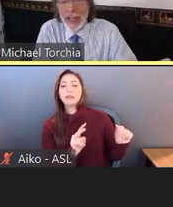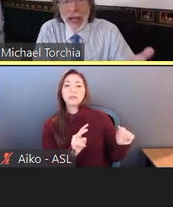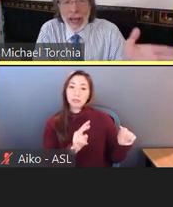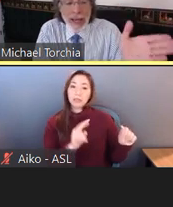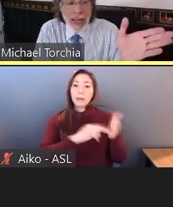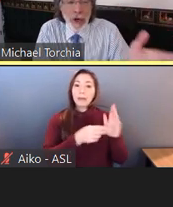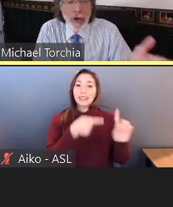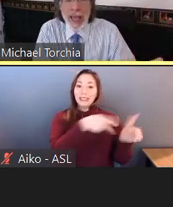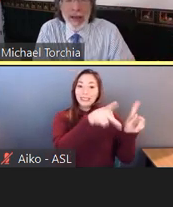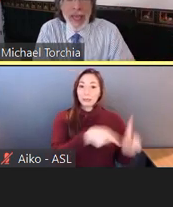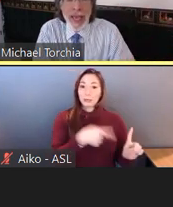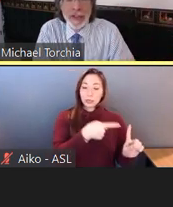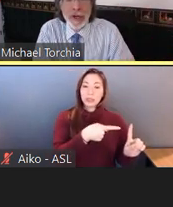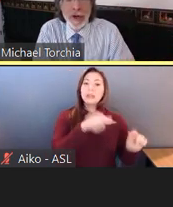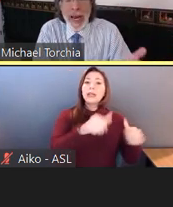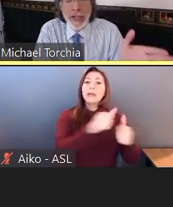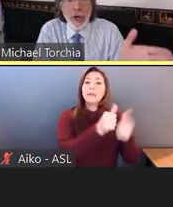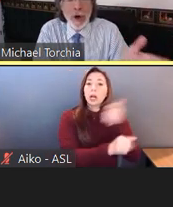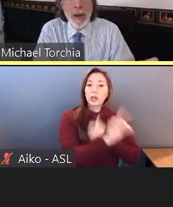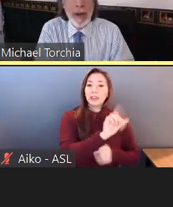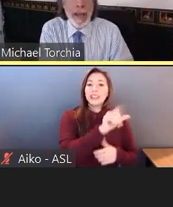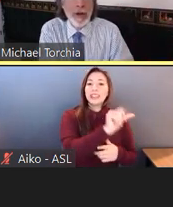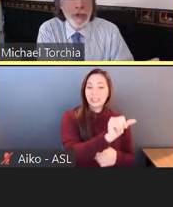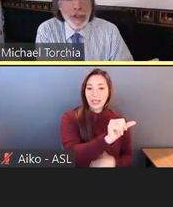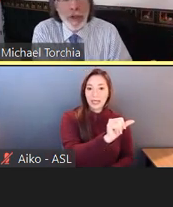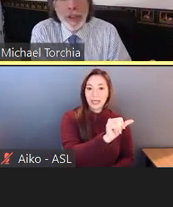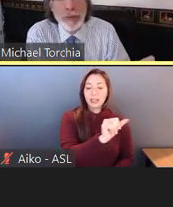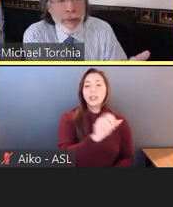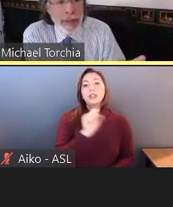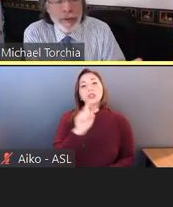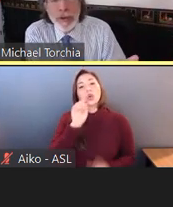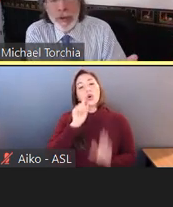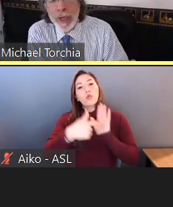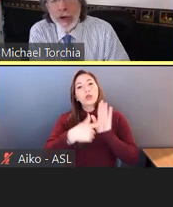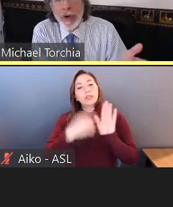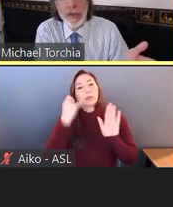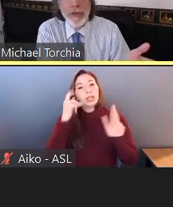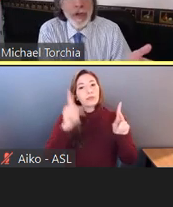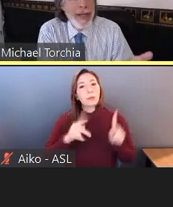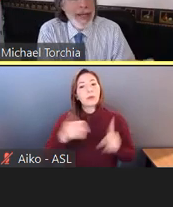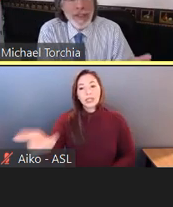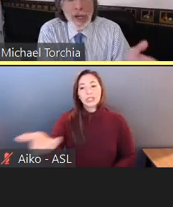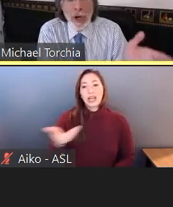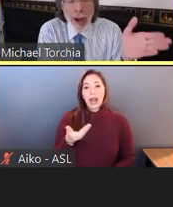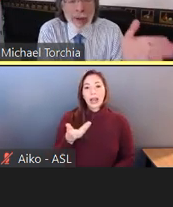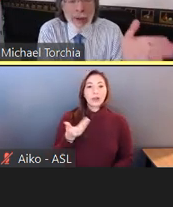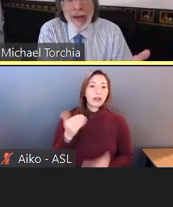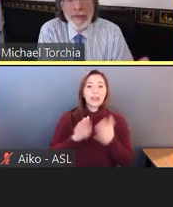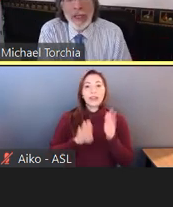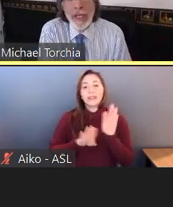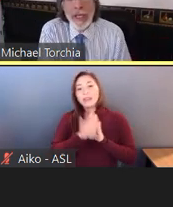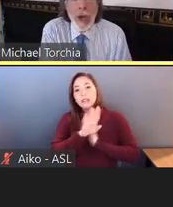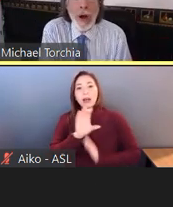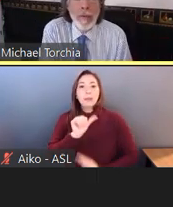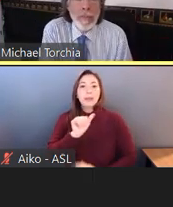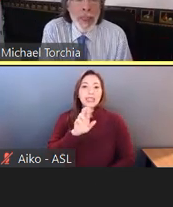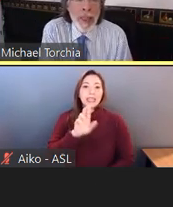I know you have cancer, and I don't want my health insurance premiums to increase, so I'm going to have to let you go.